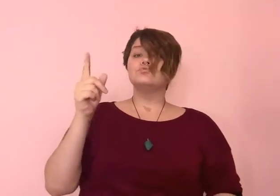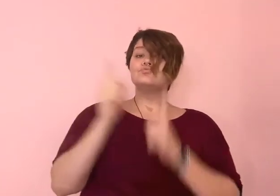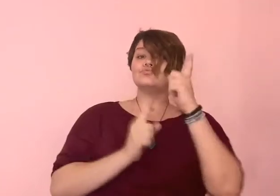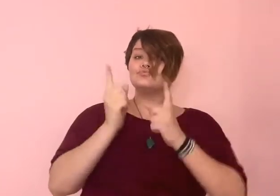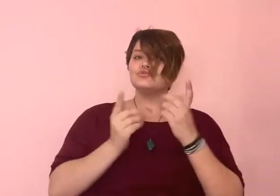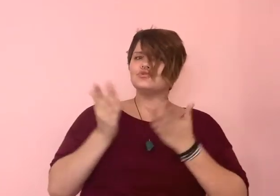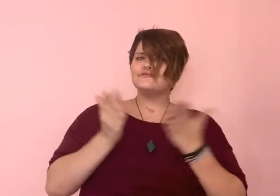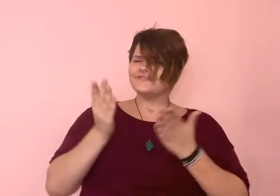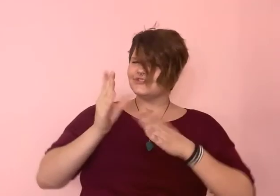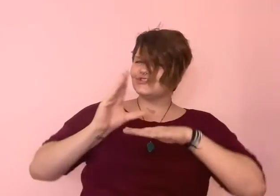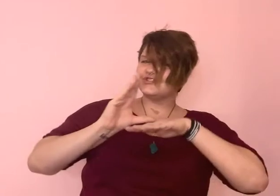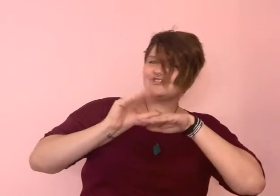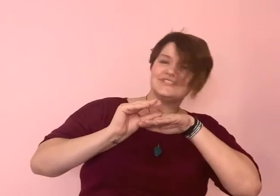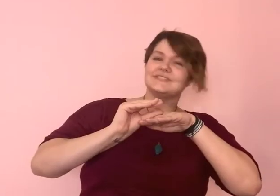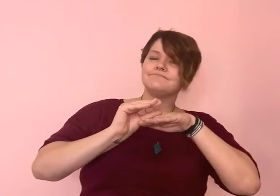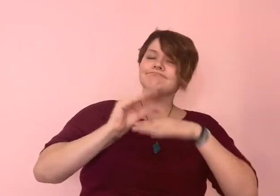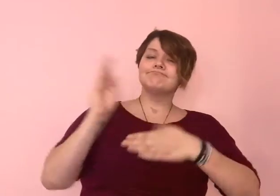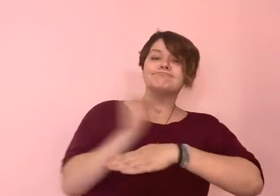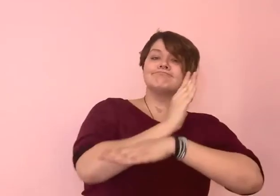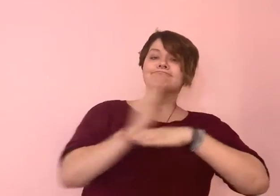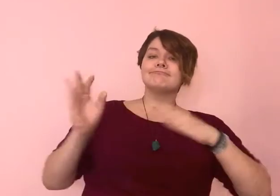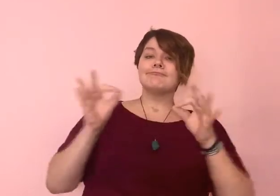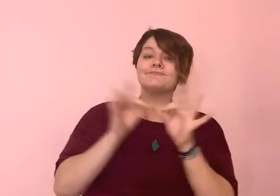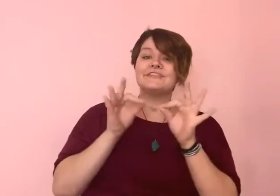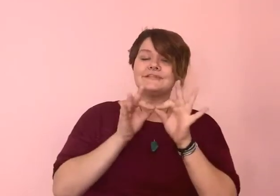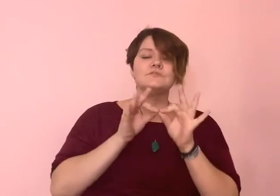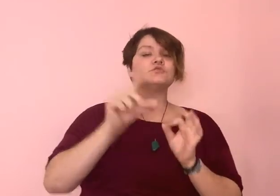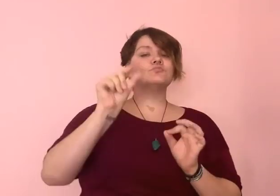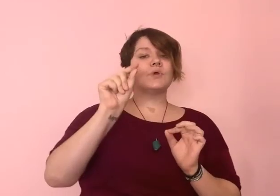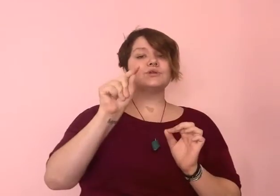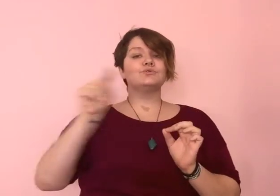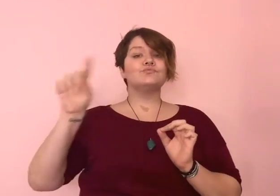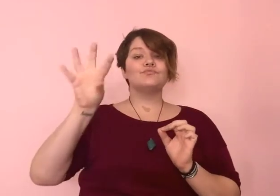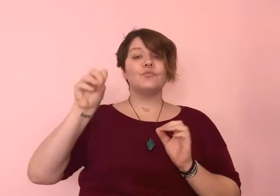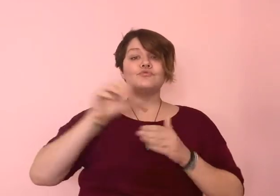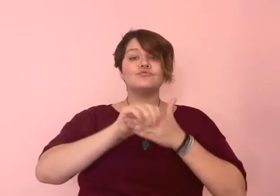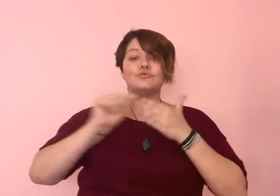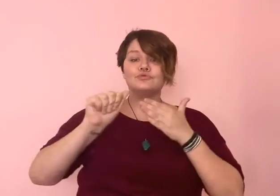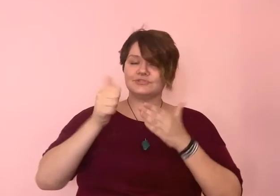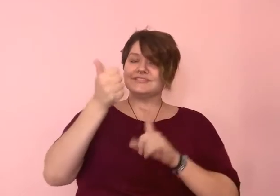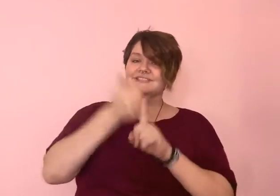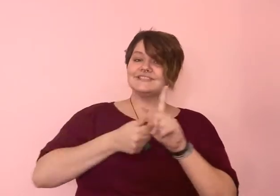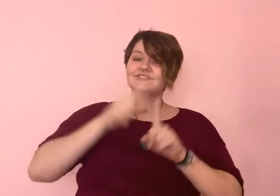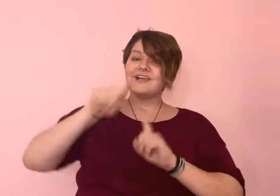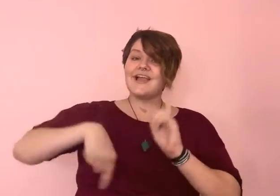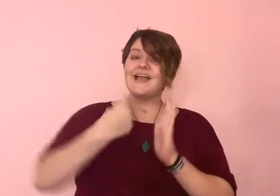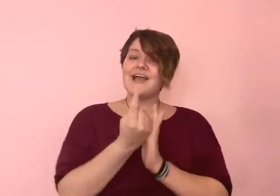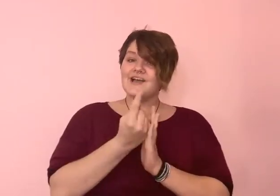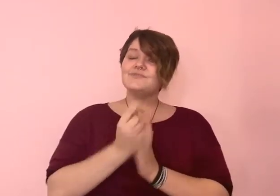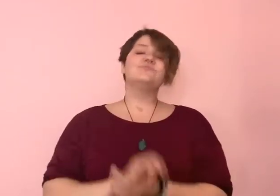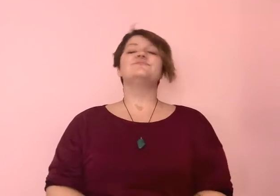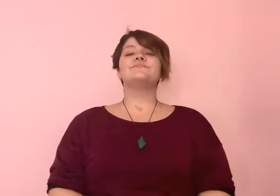and we offer sliding scale fees for our tutoring services which is $20-$40 a hour.